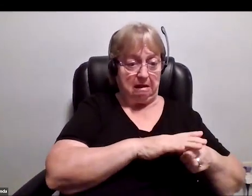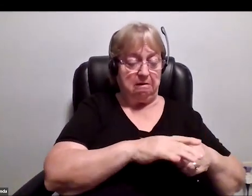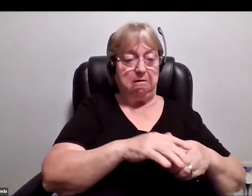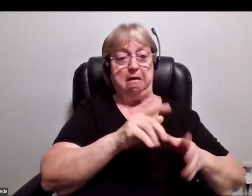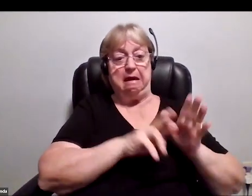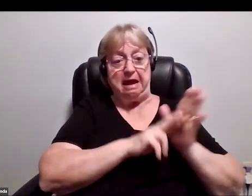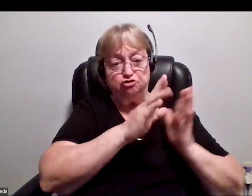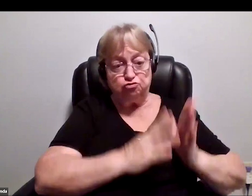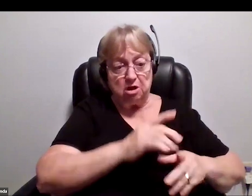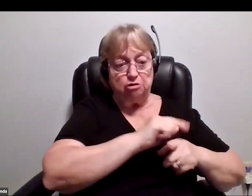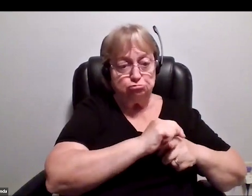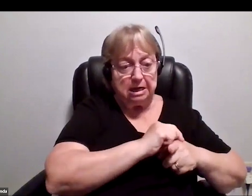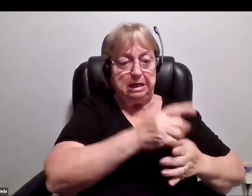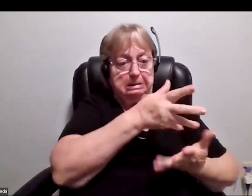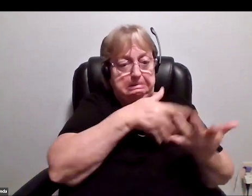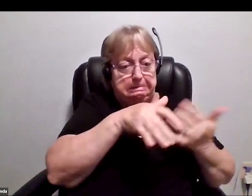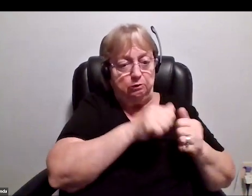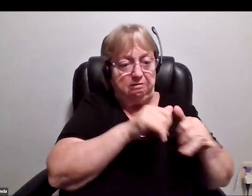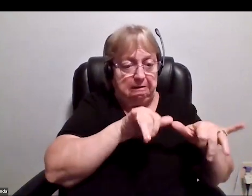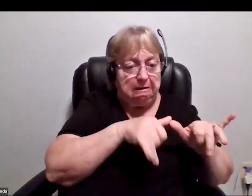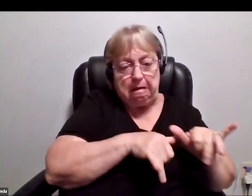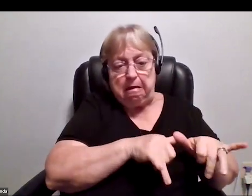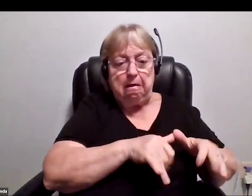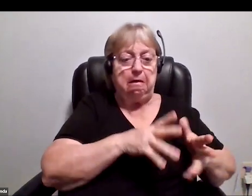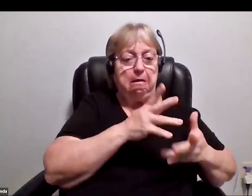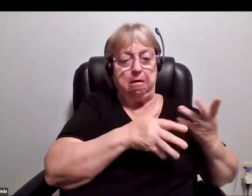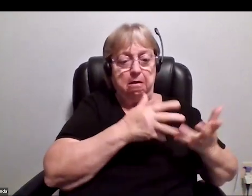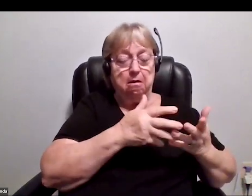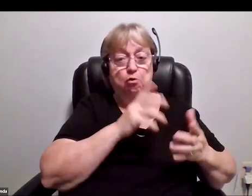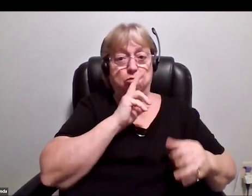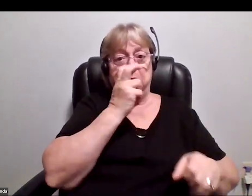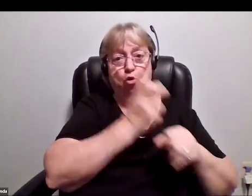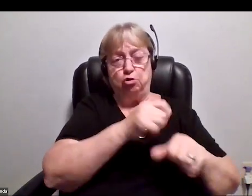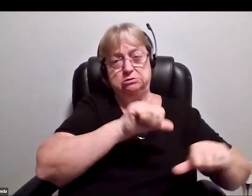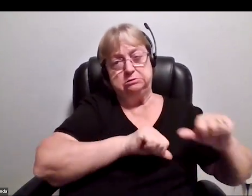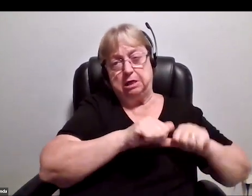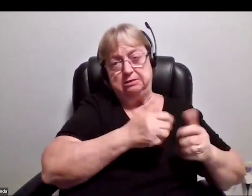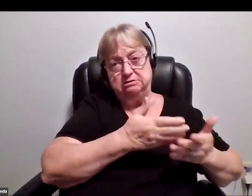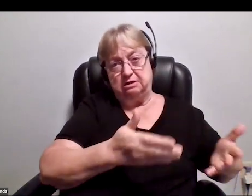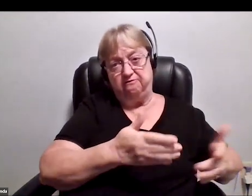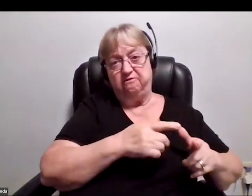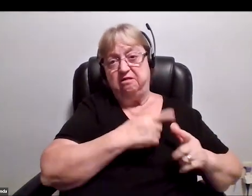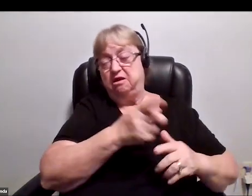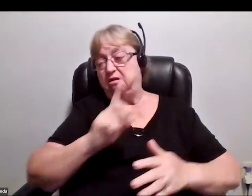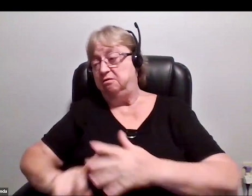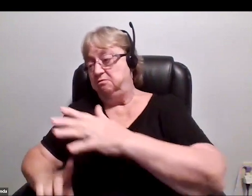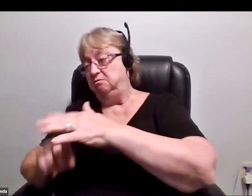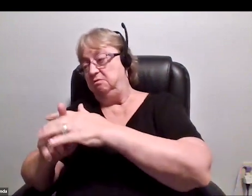and hanging out with engineers, and really hard science stuff. I suddenly show up at this music event